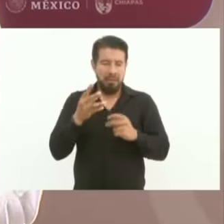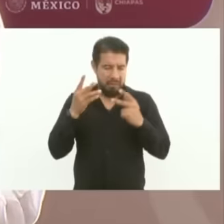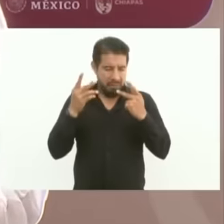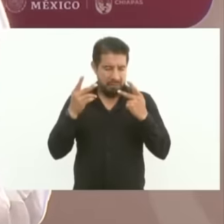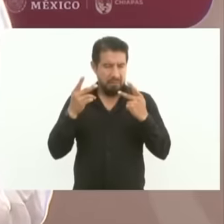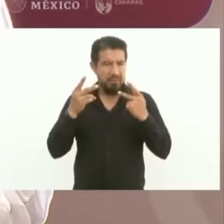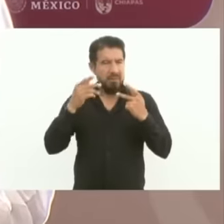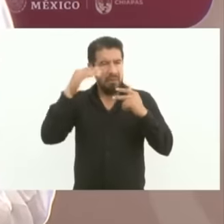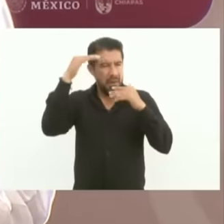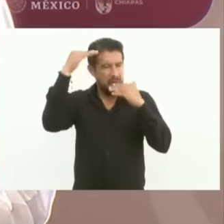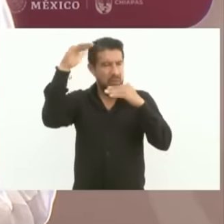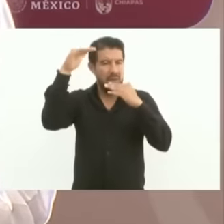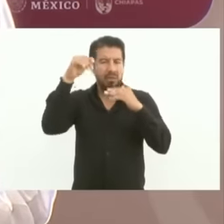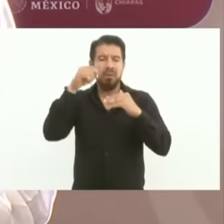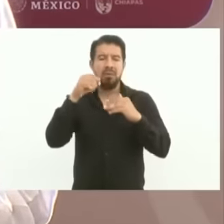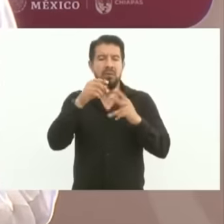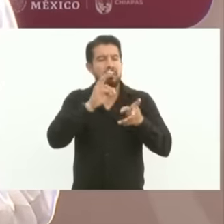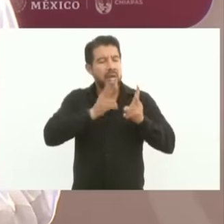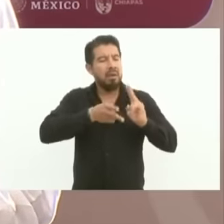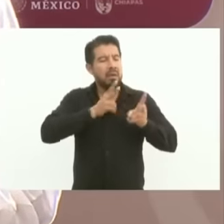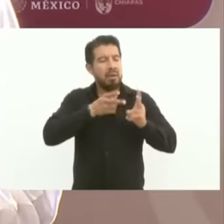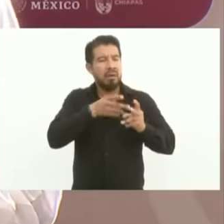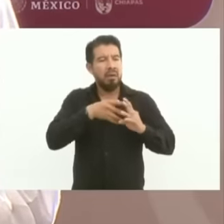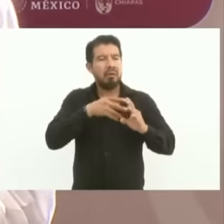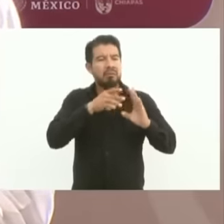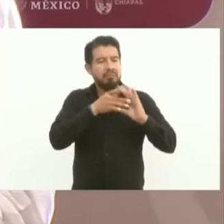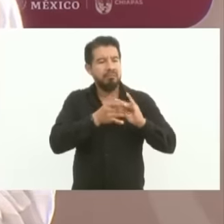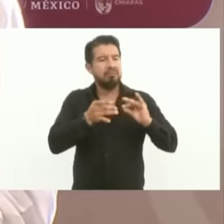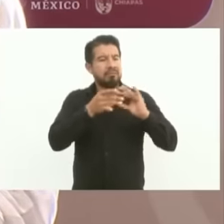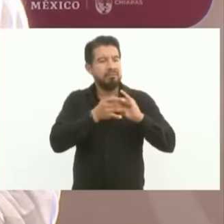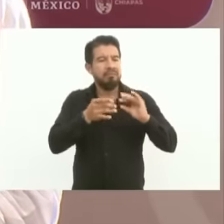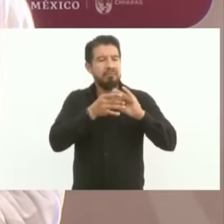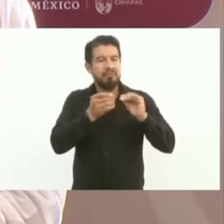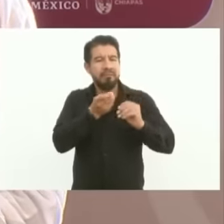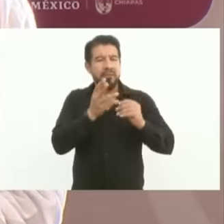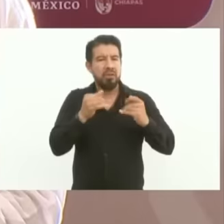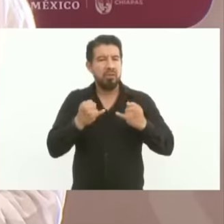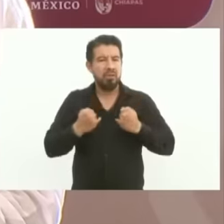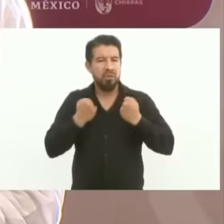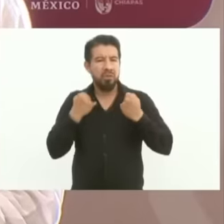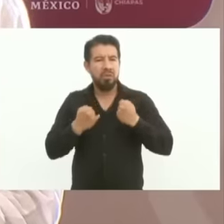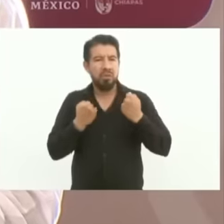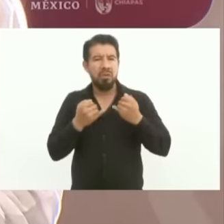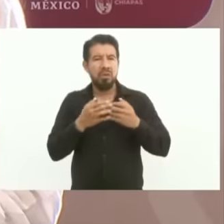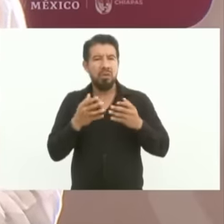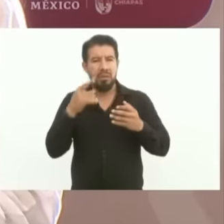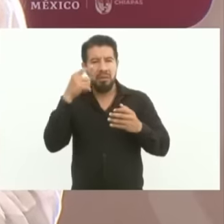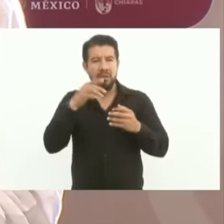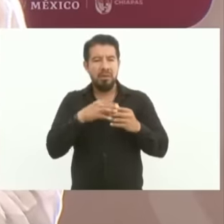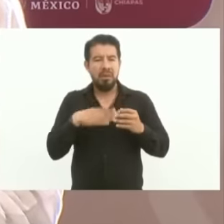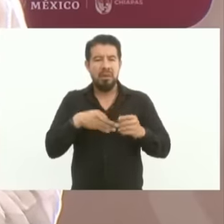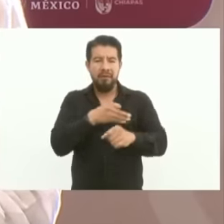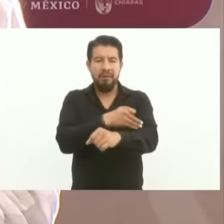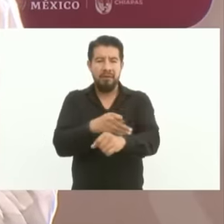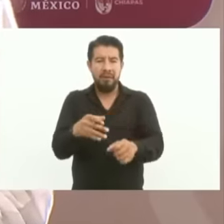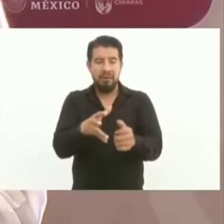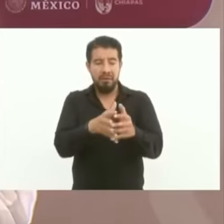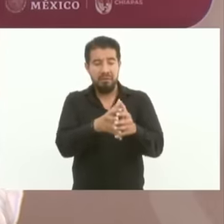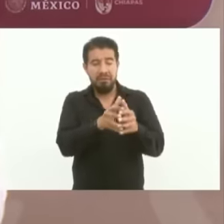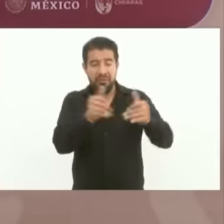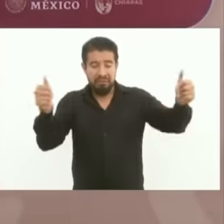young people talk a lot with young people so that our families do not disintegrate the Mexican family